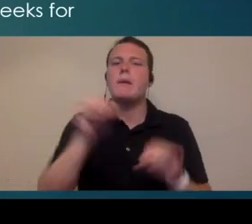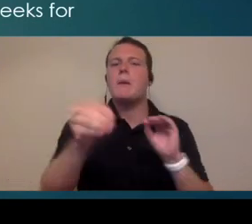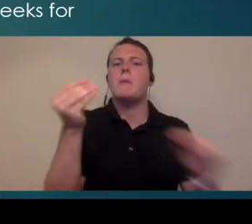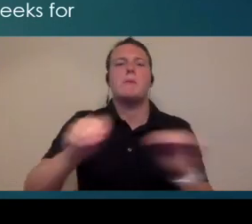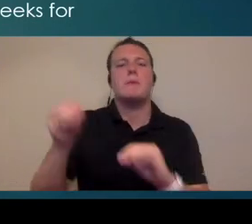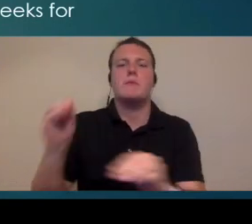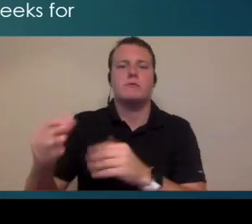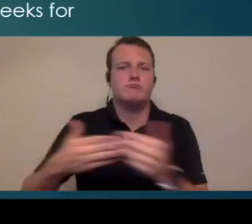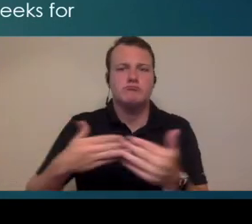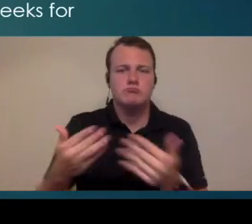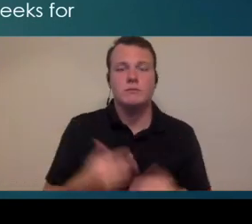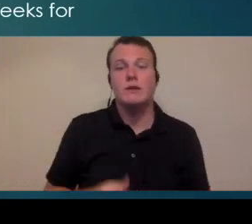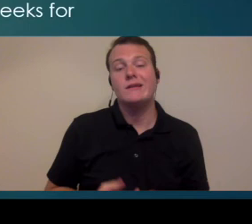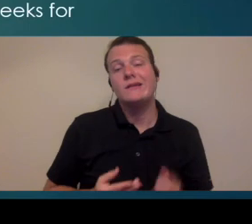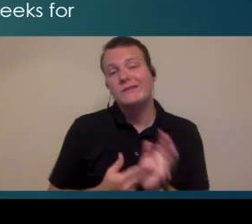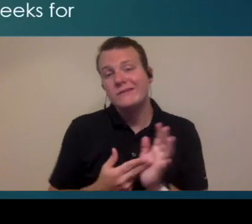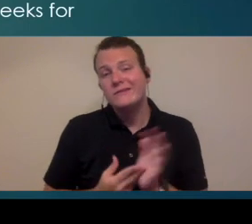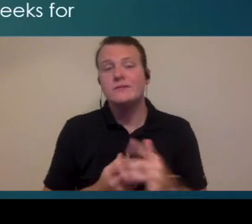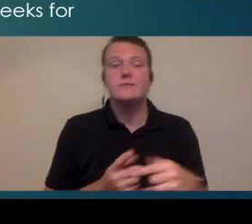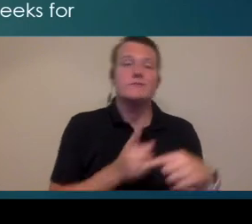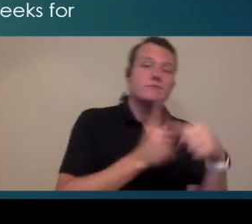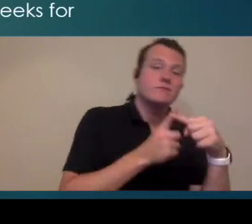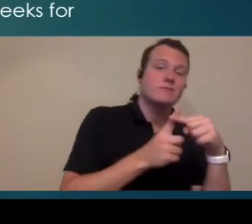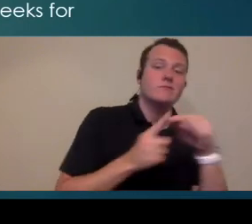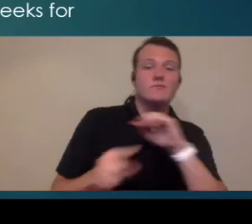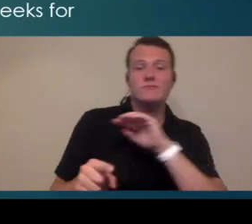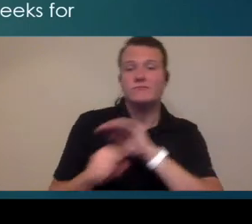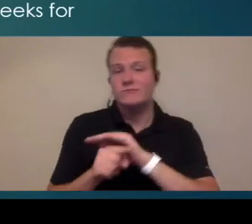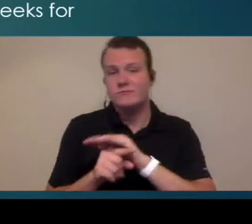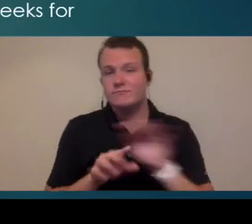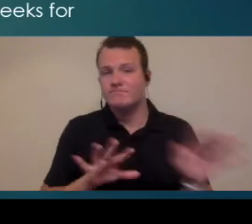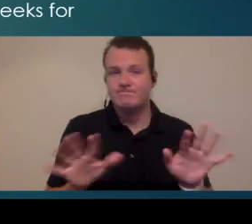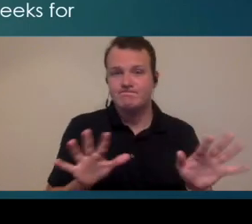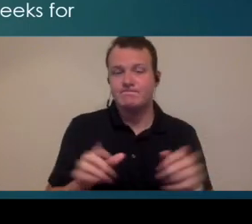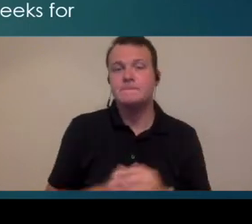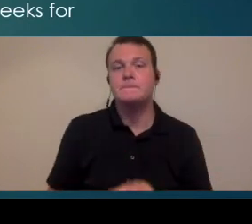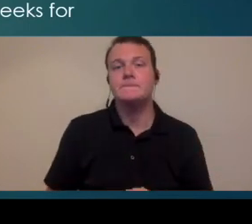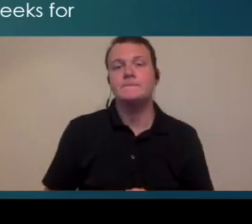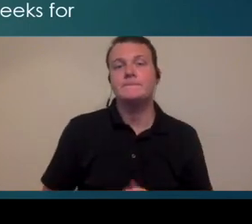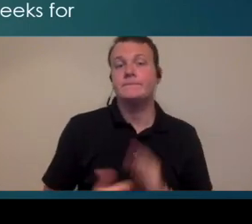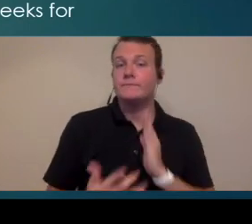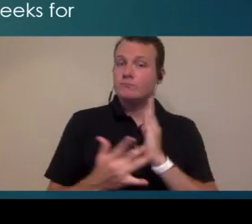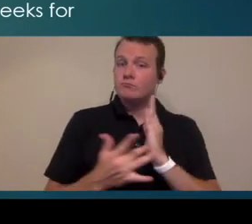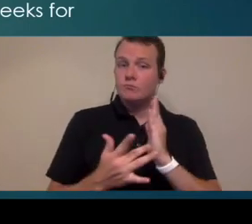like there are definitely pros and cons to both of these options and you know